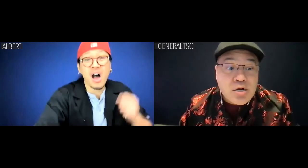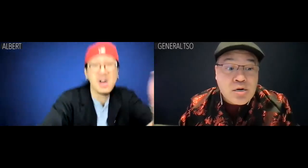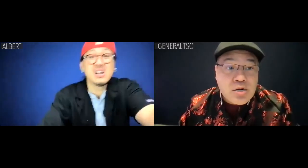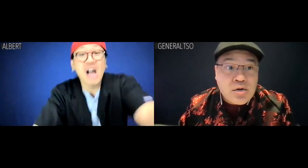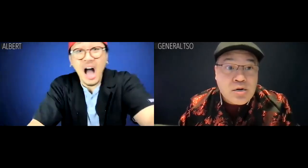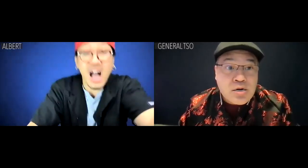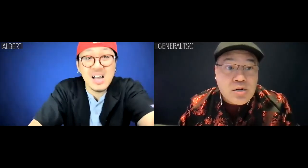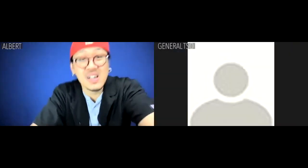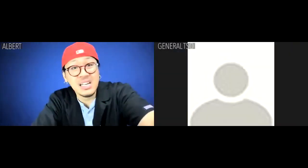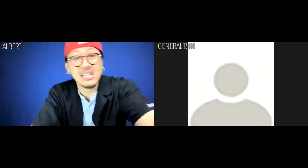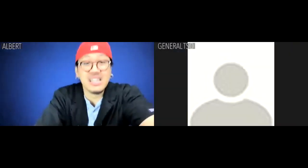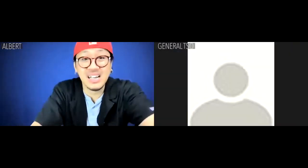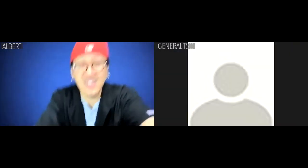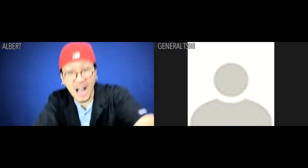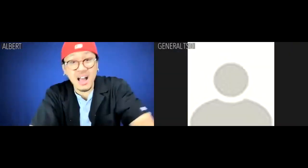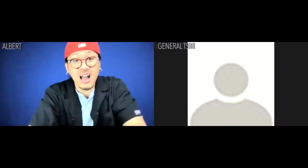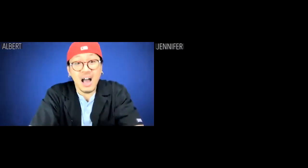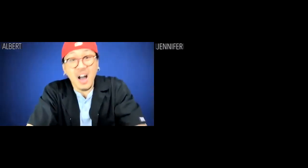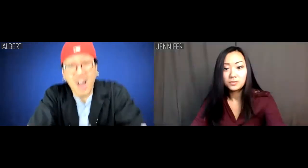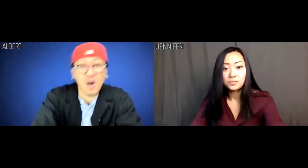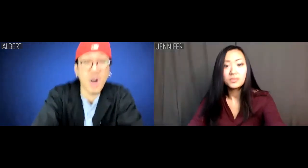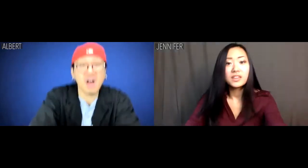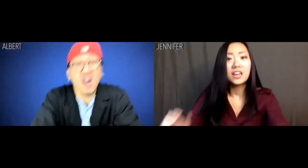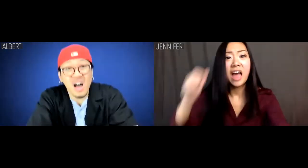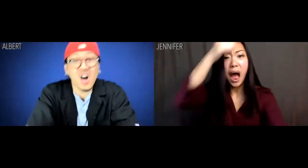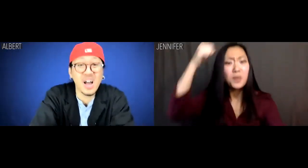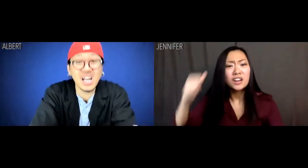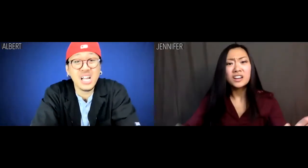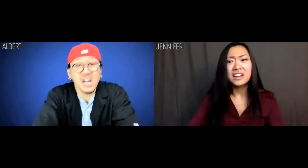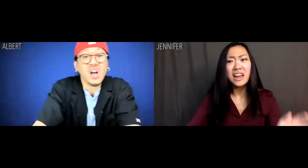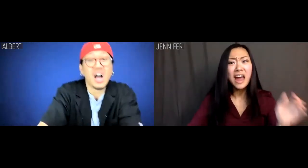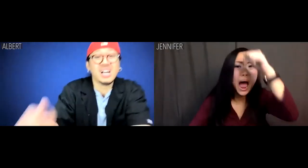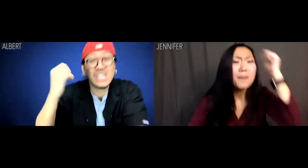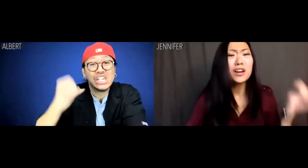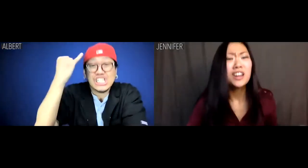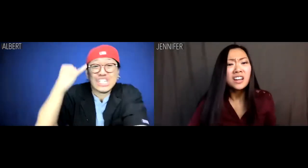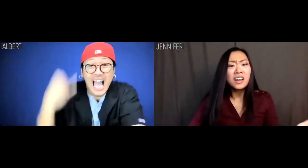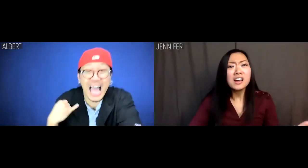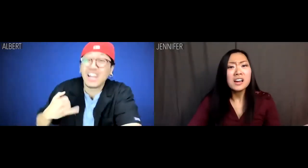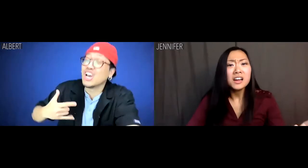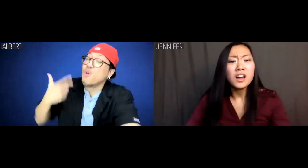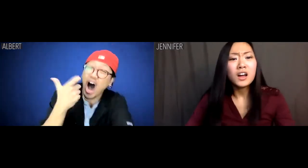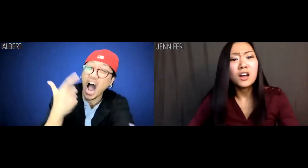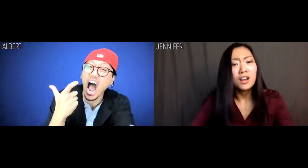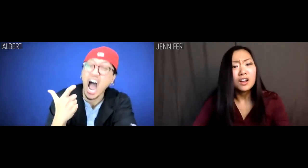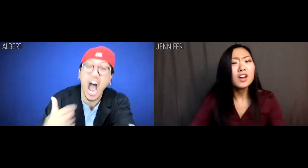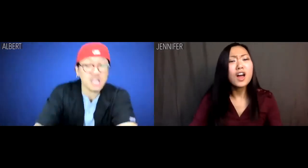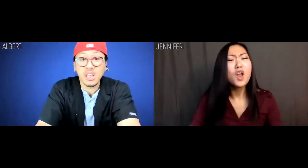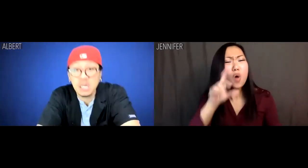[running, sound of the street] Jennifer: Albert? Albert?! Albert: Jen, run.